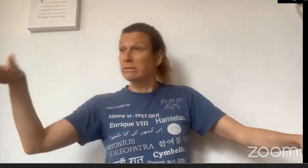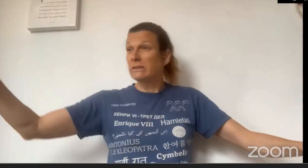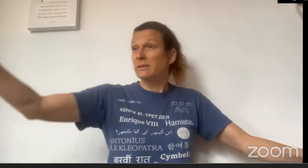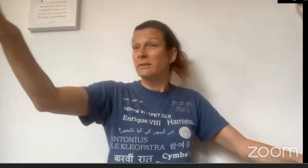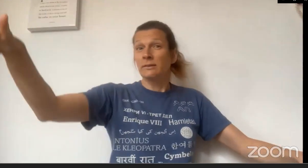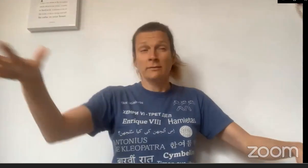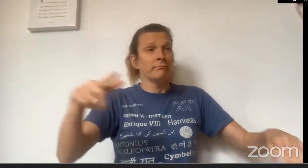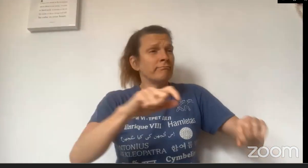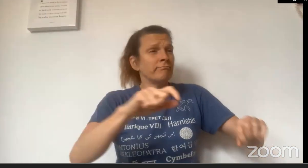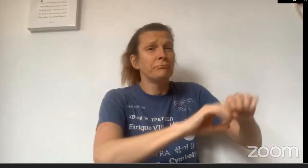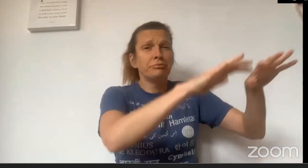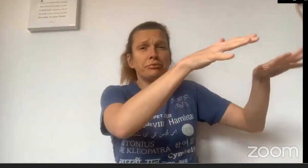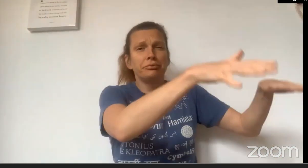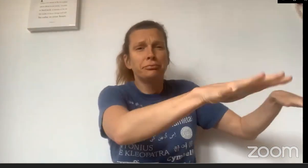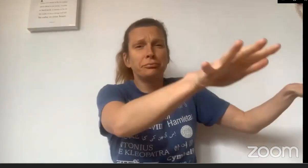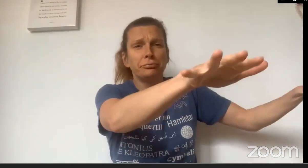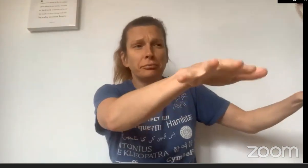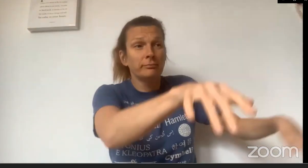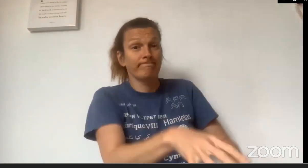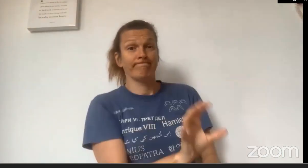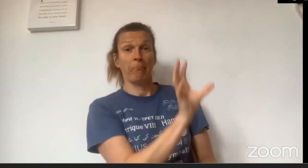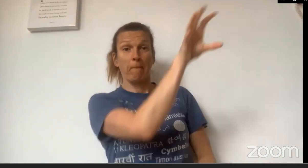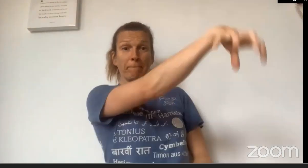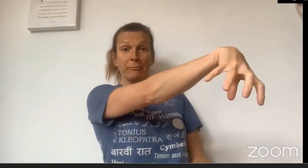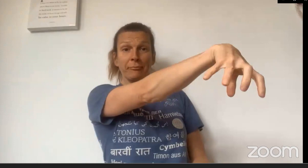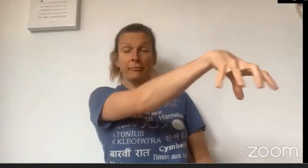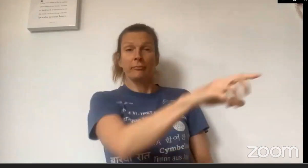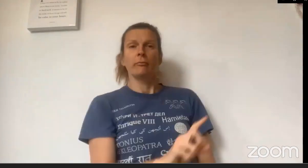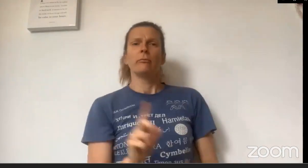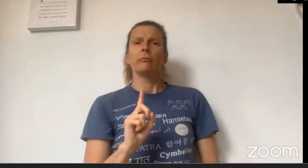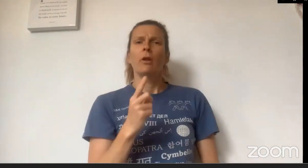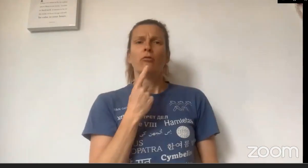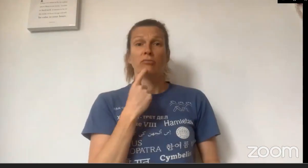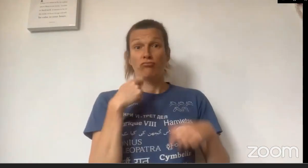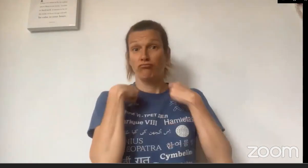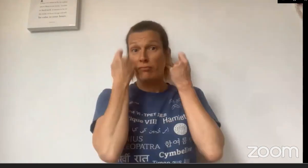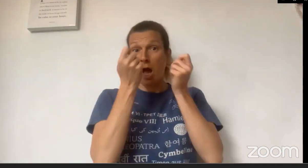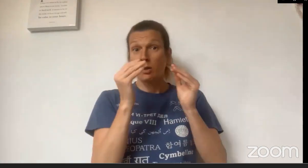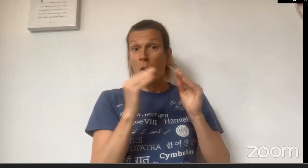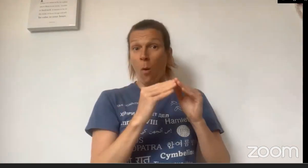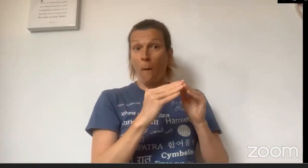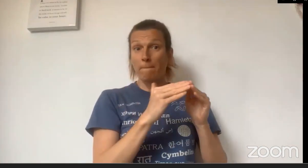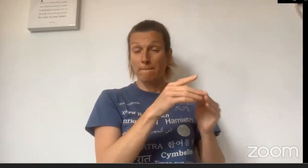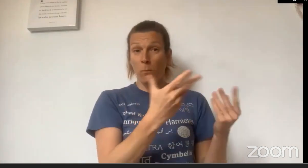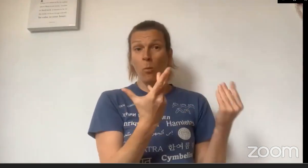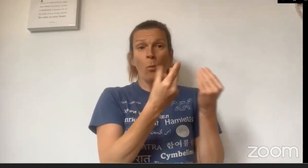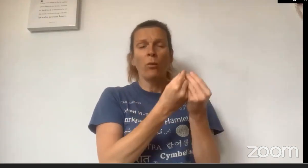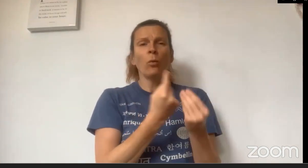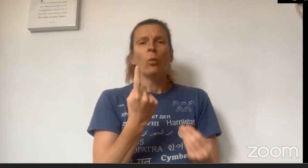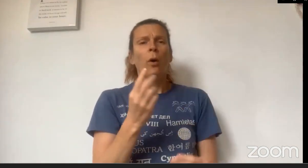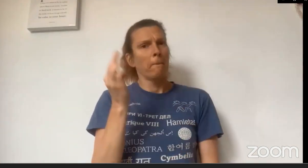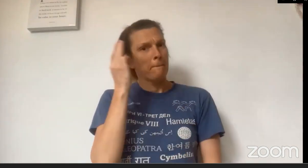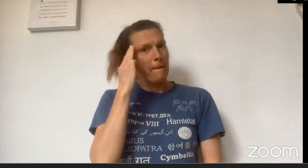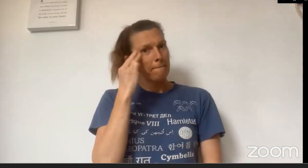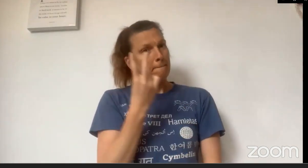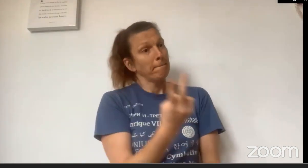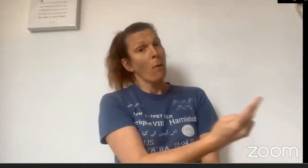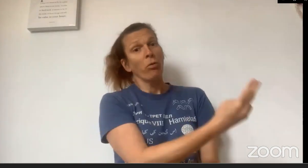surrounded by trees and fields and, there, Little Red Riding Hood lived with her mum.